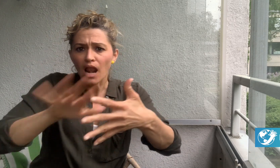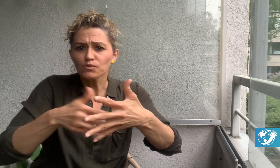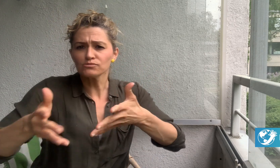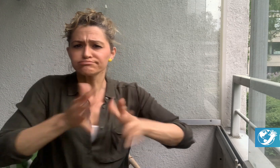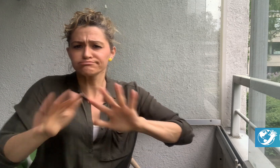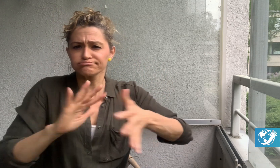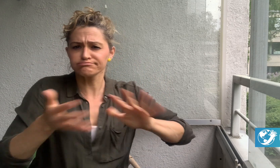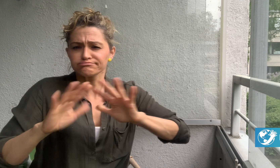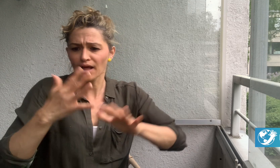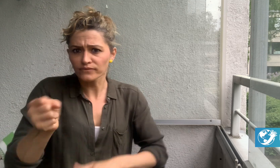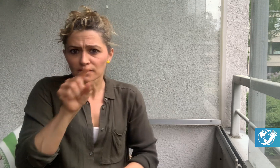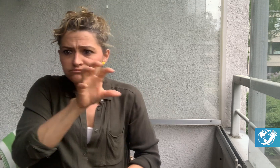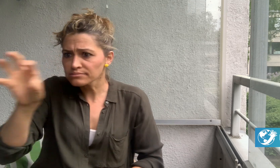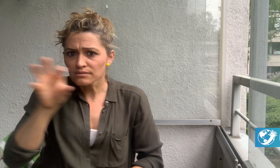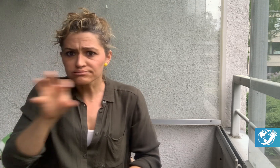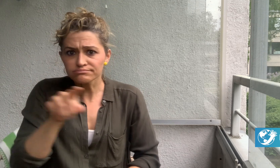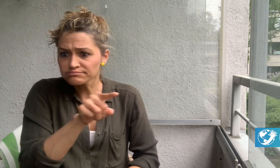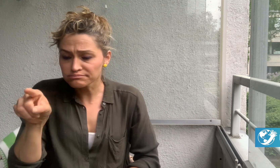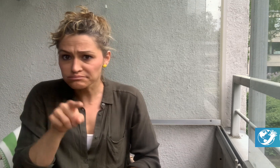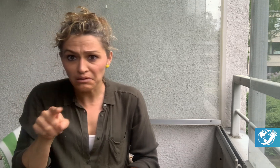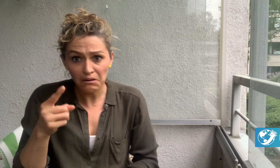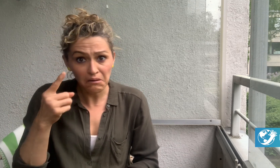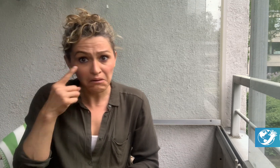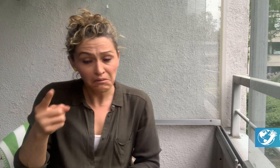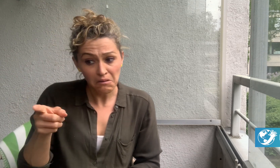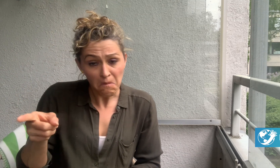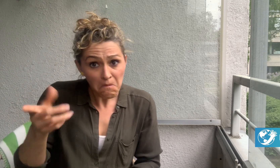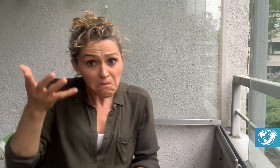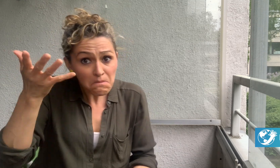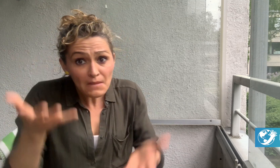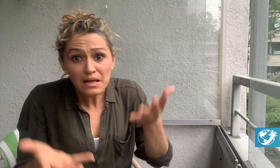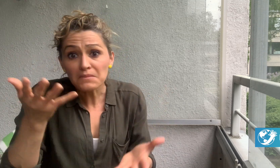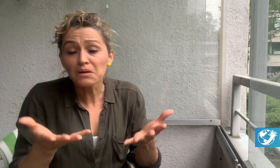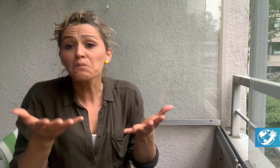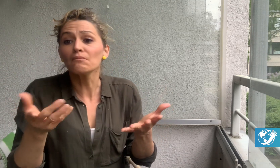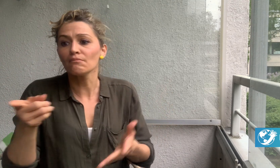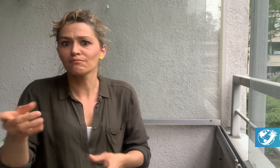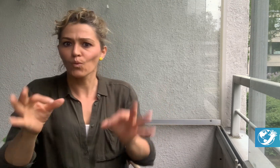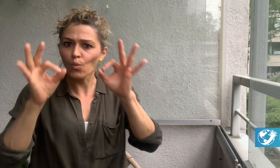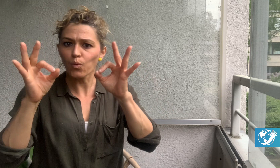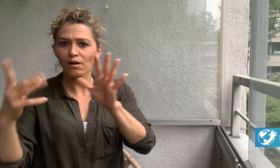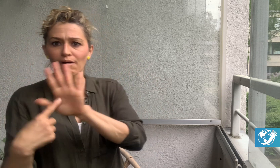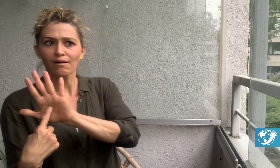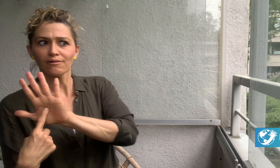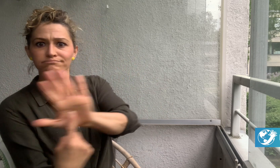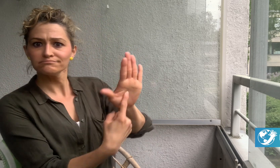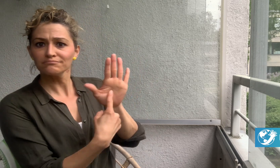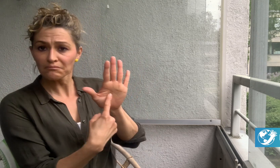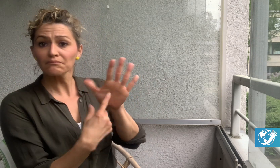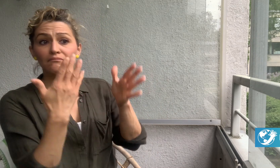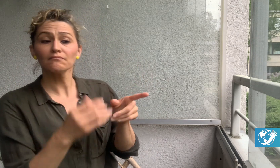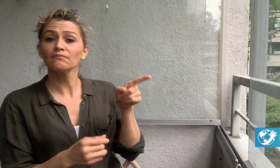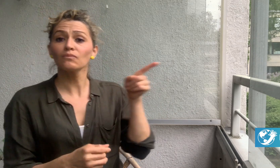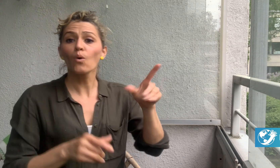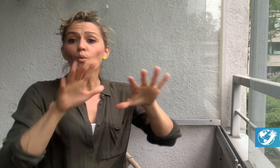This could become a model for the World Federation of the Deaf